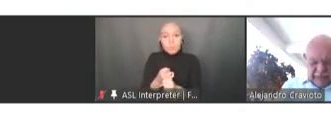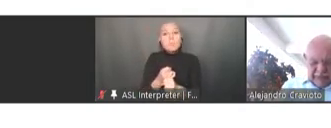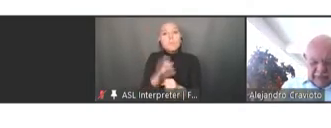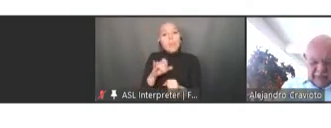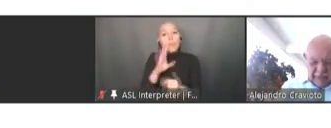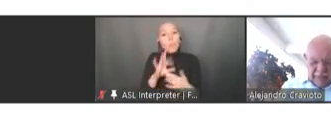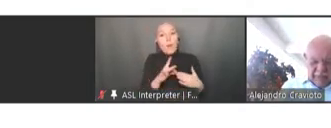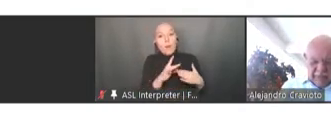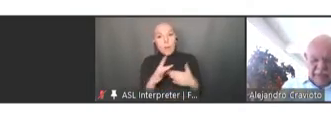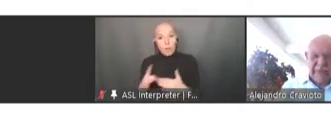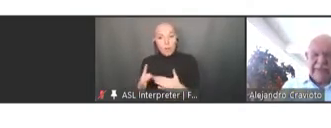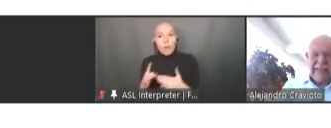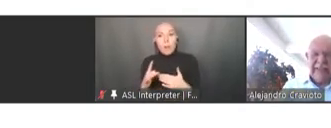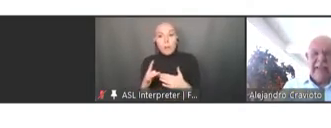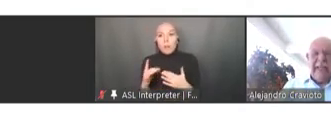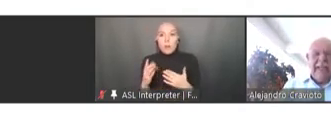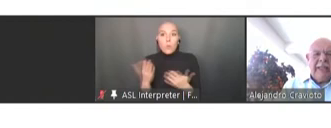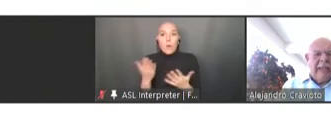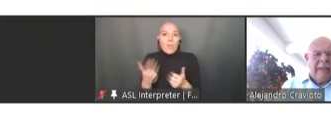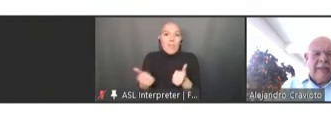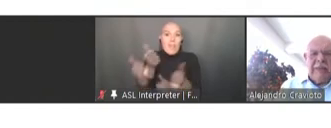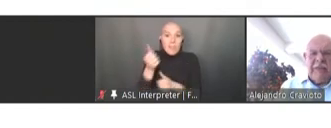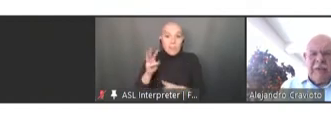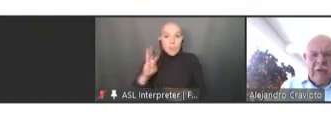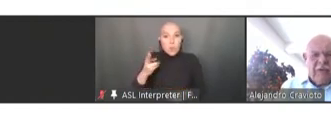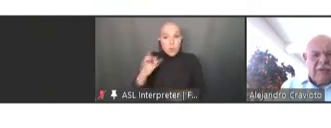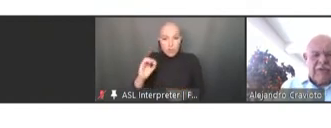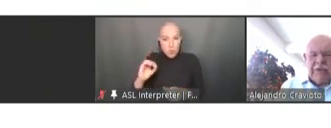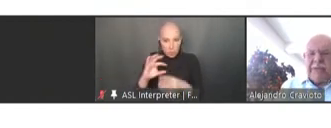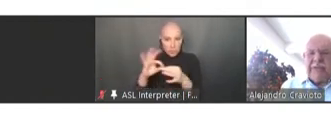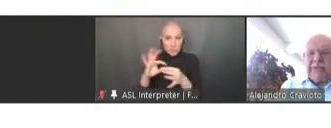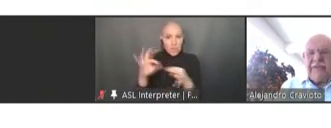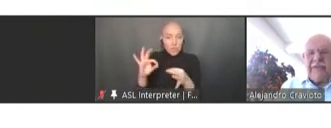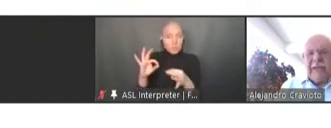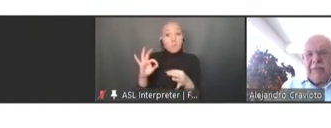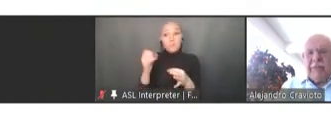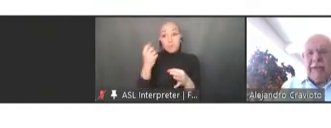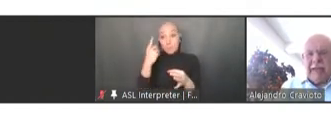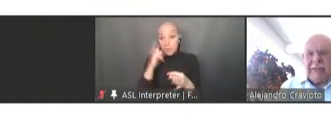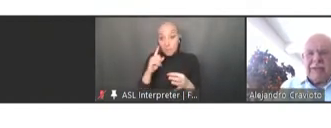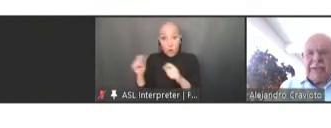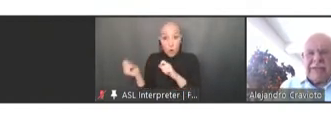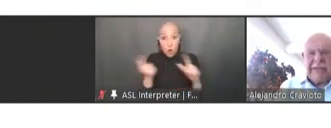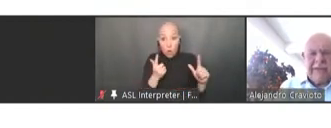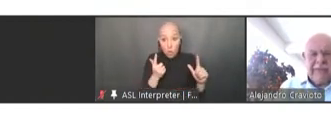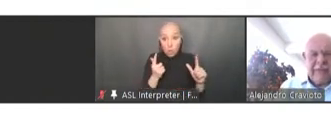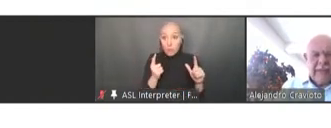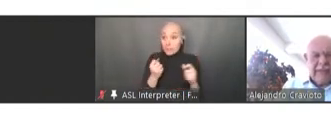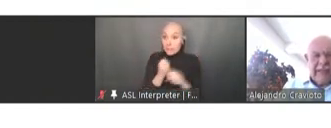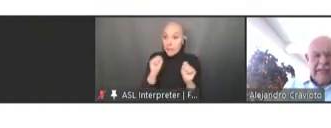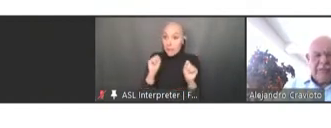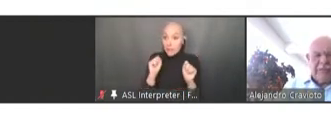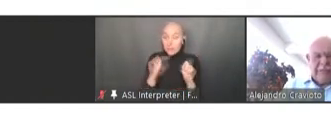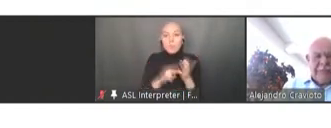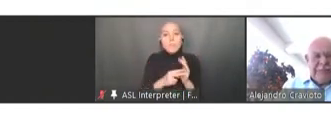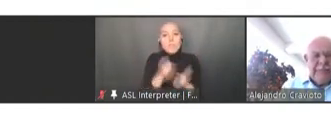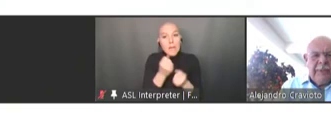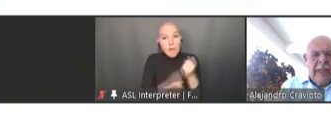the head of the WHO, has said that for all of us to be safe, everyone has to be safe. The next one.